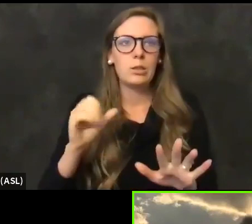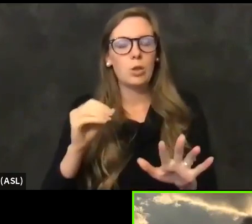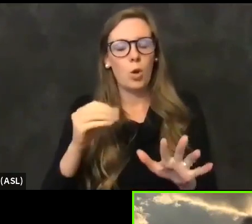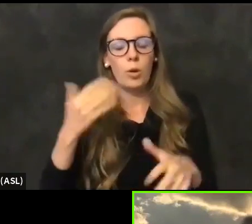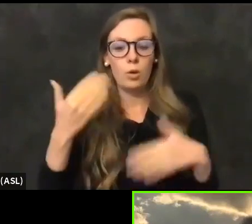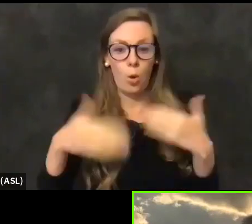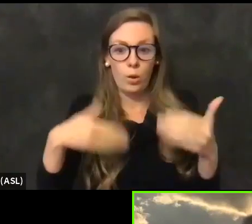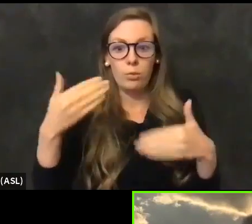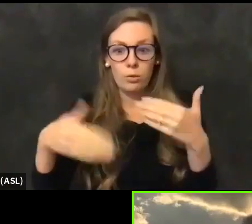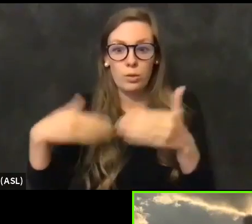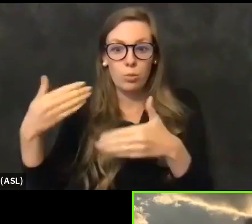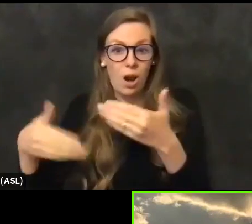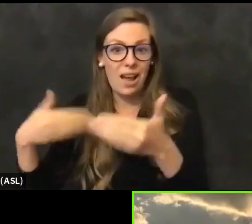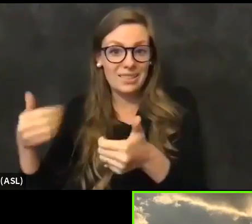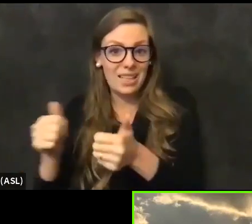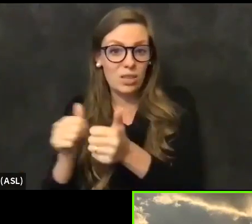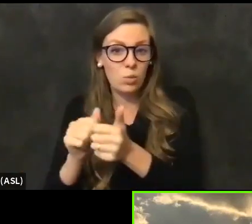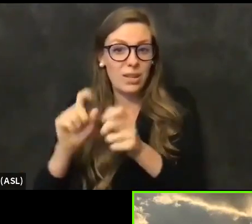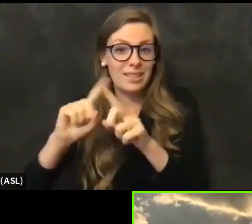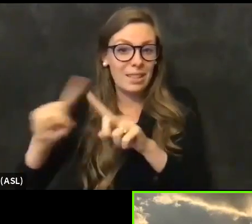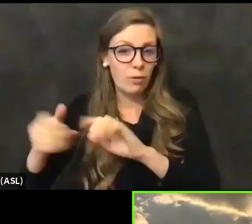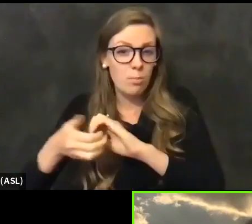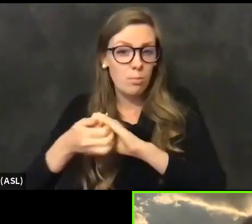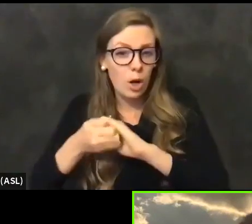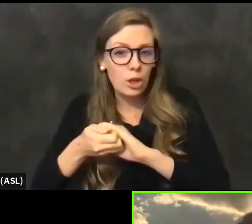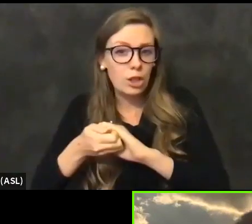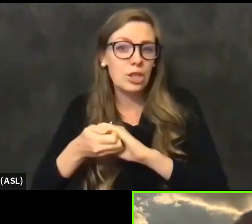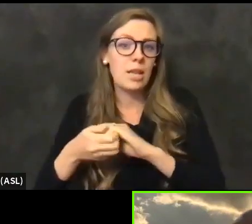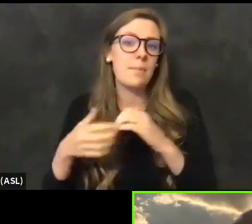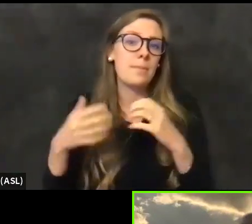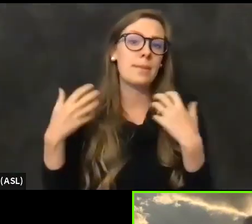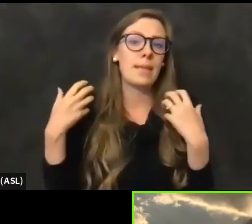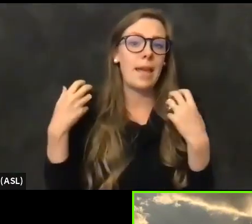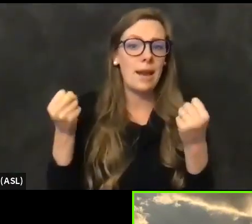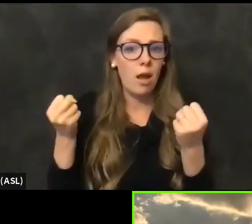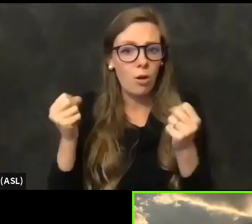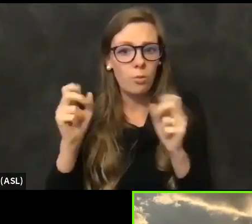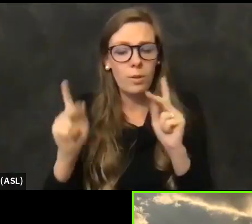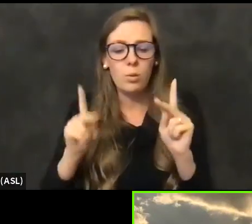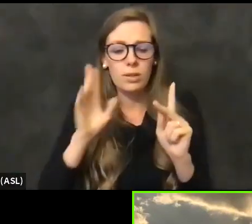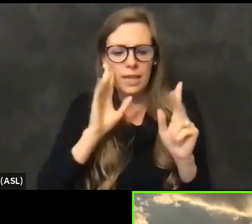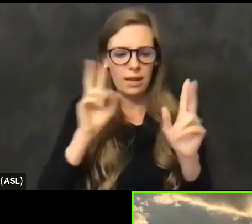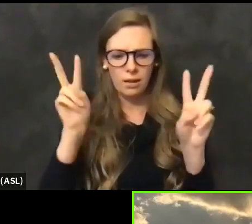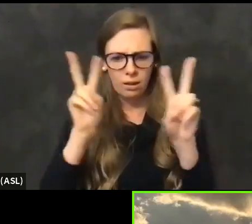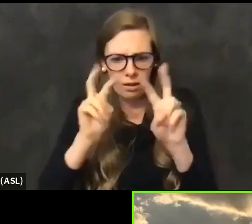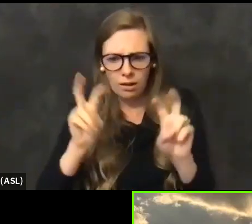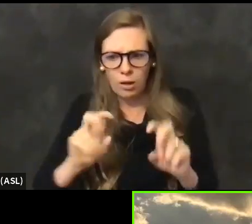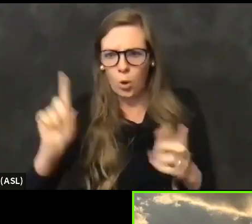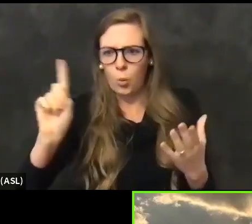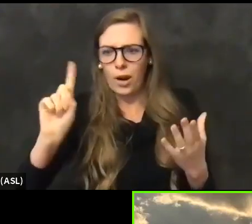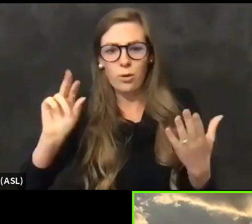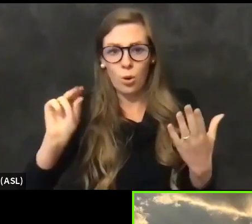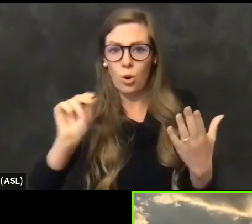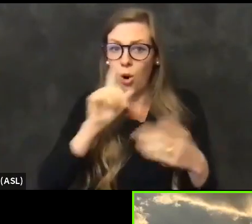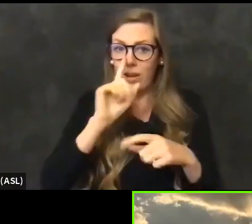Association of Counties in partnership with our health officers to scrub that data to go through and say, no, it's actually at sixty five percent.